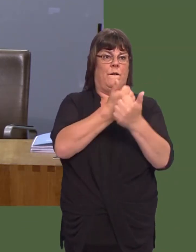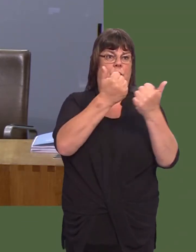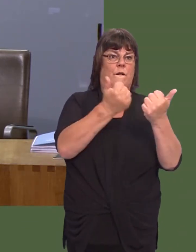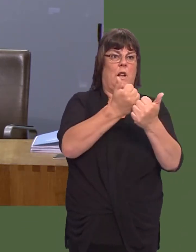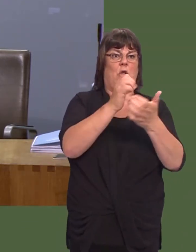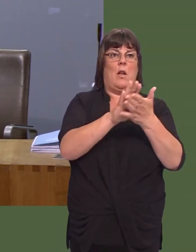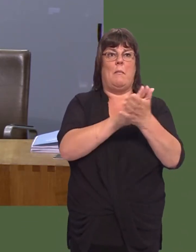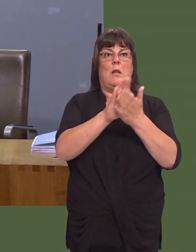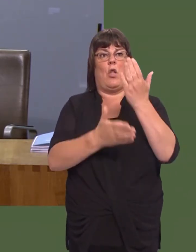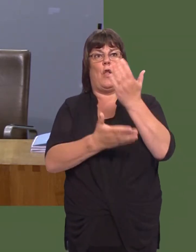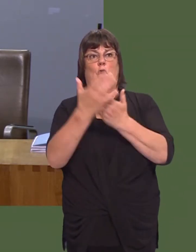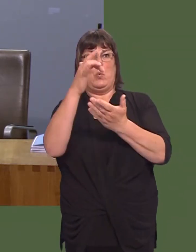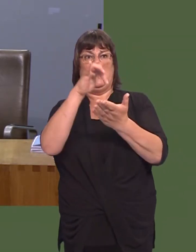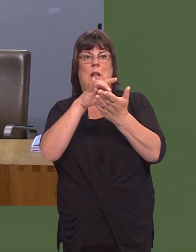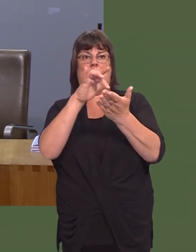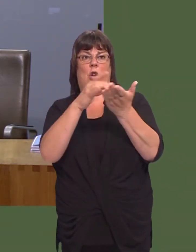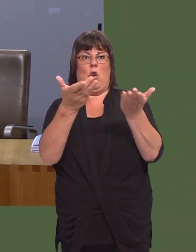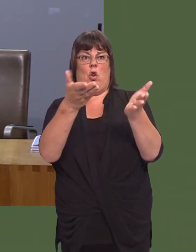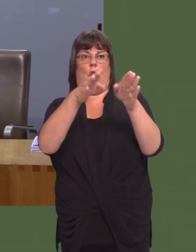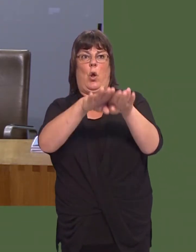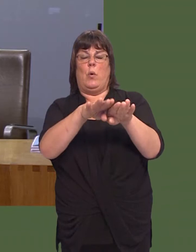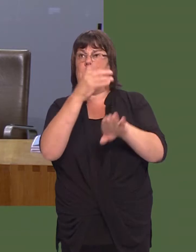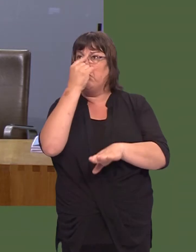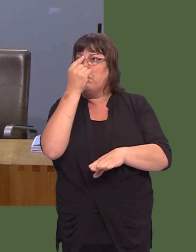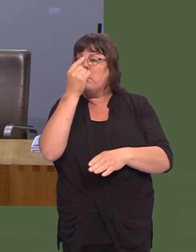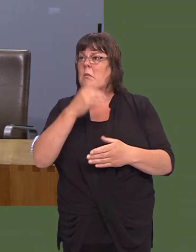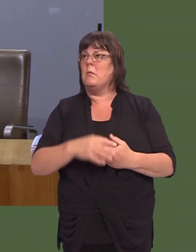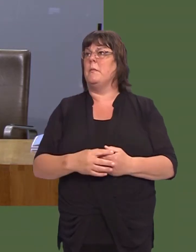may actually put the viability of that new facility at risk.